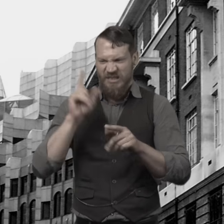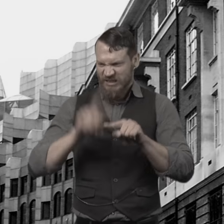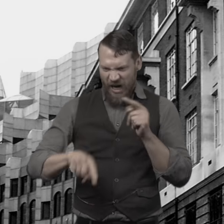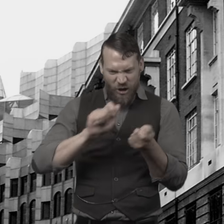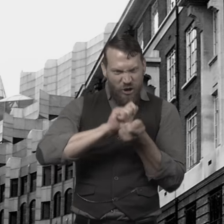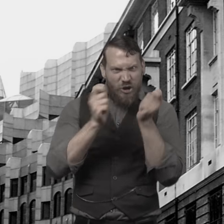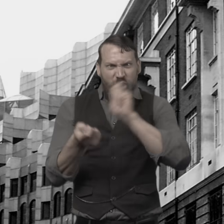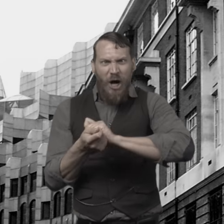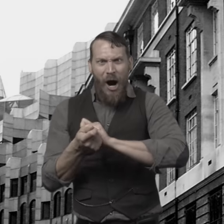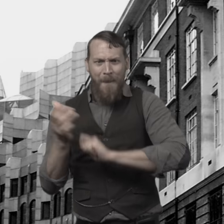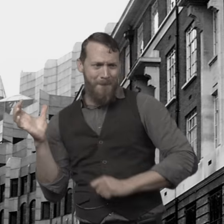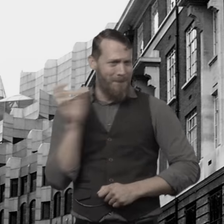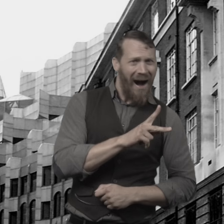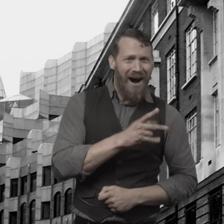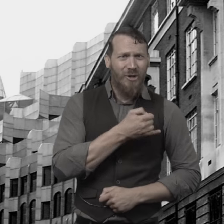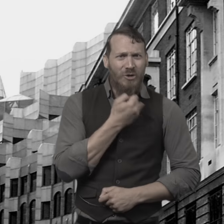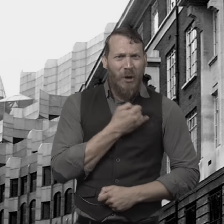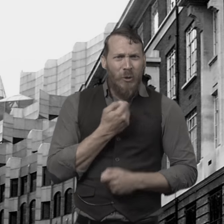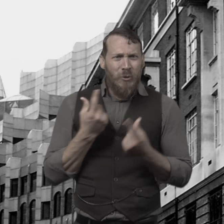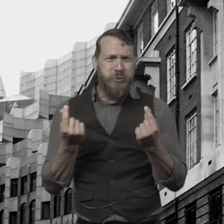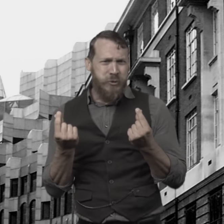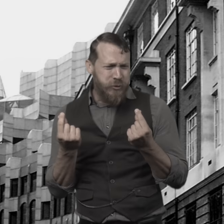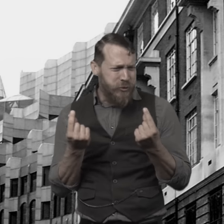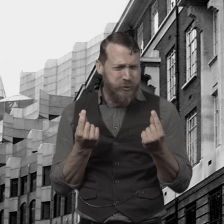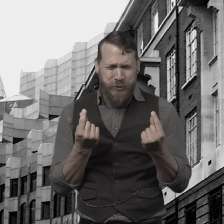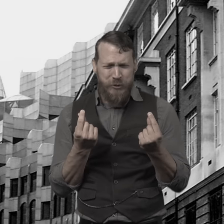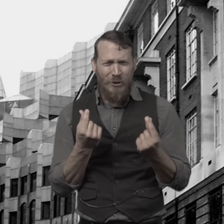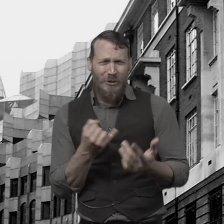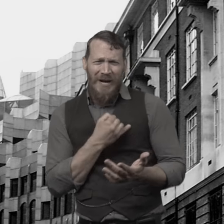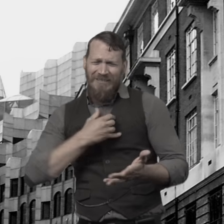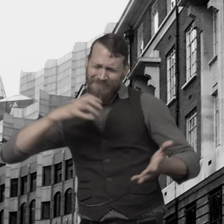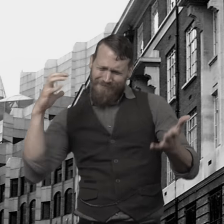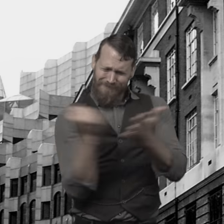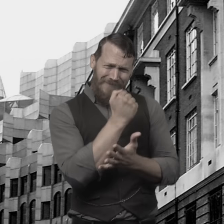The medicines have run out and without that he would not be able to change back to Dr. Jekyll.